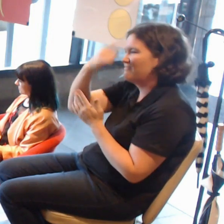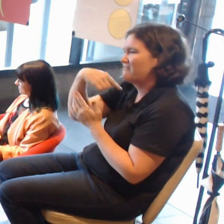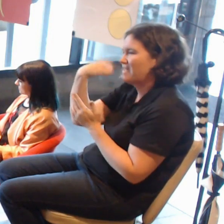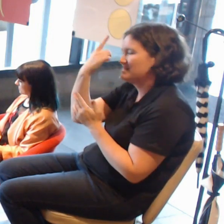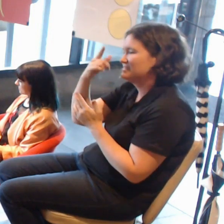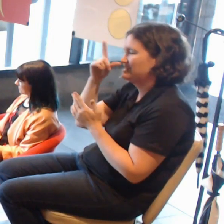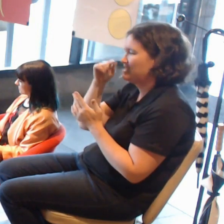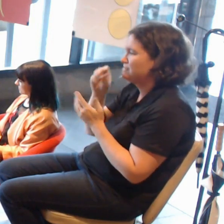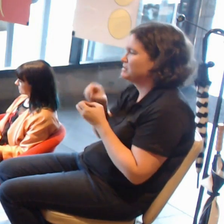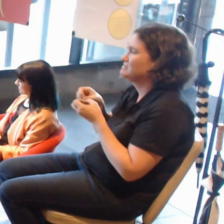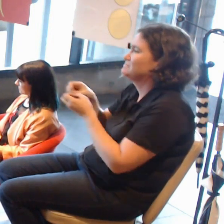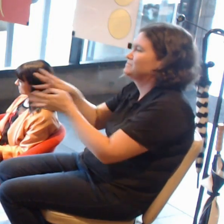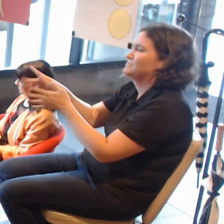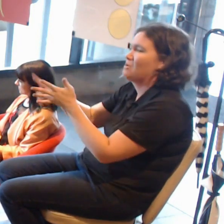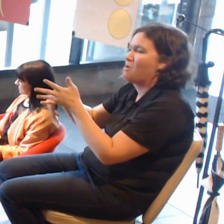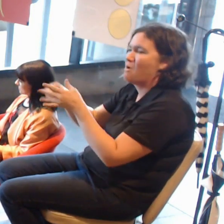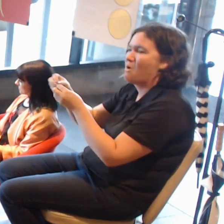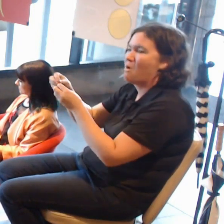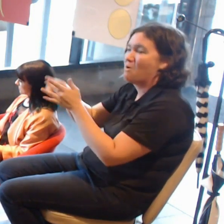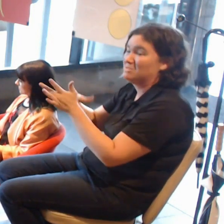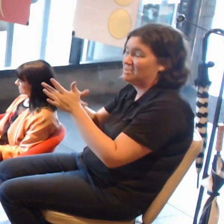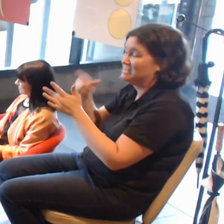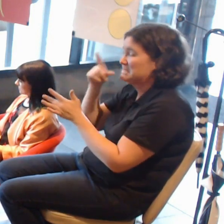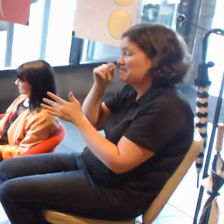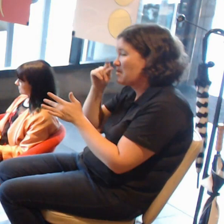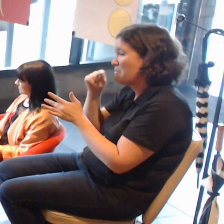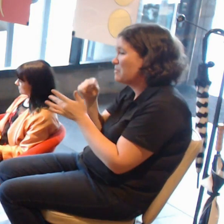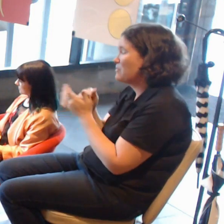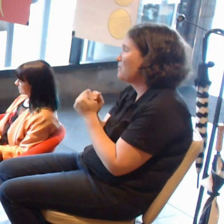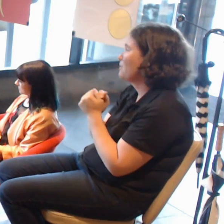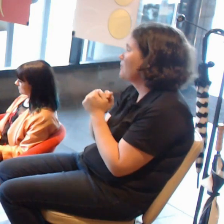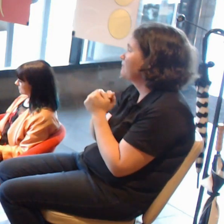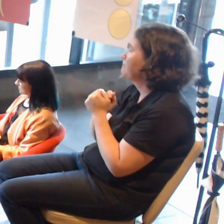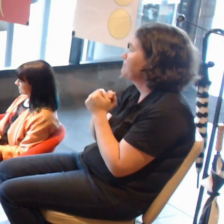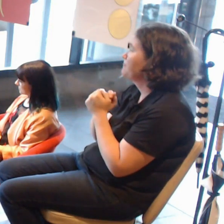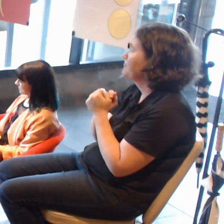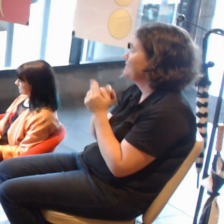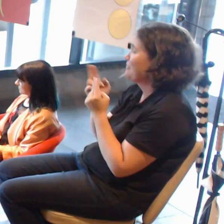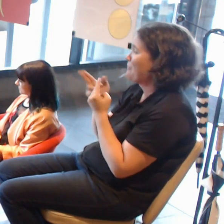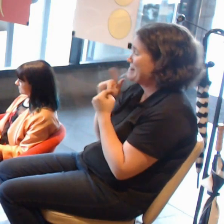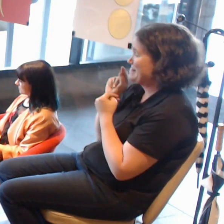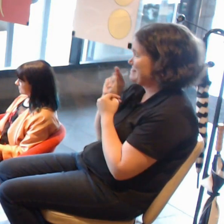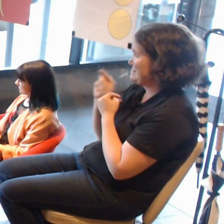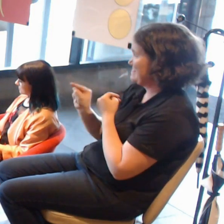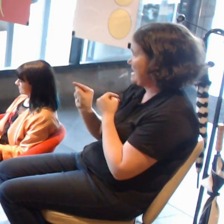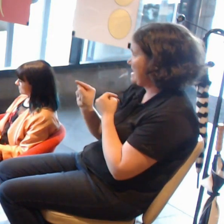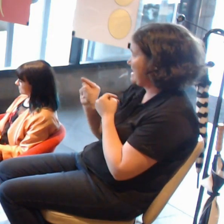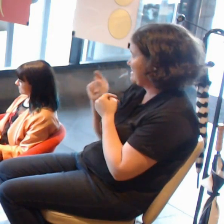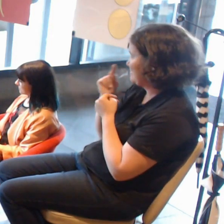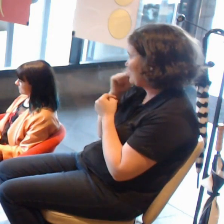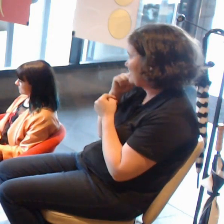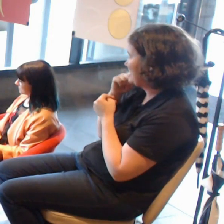With something like that, Jess, do you see a space in that for you?